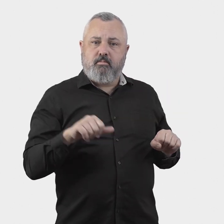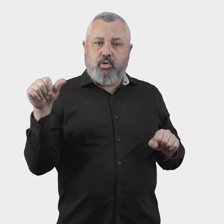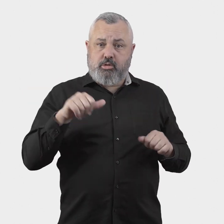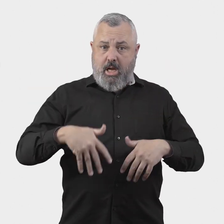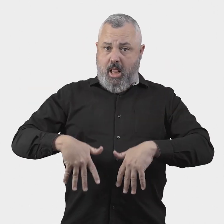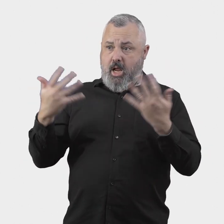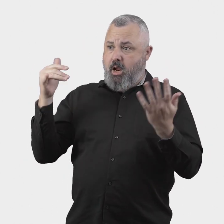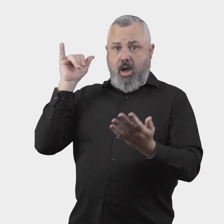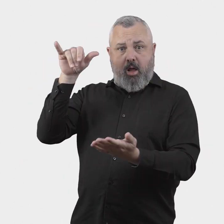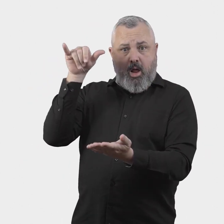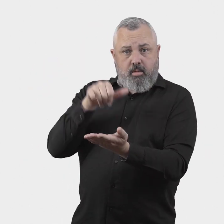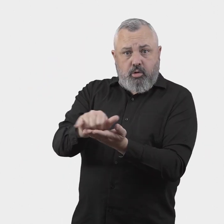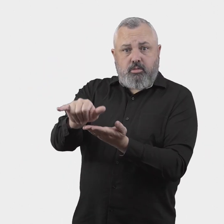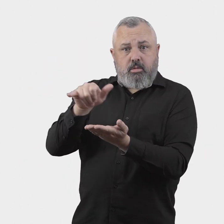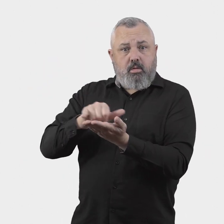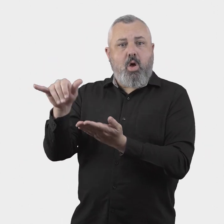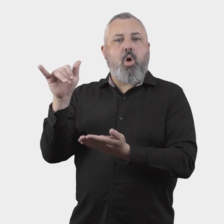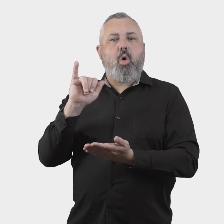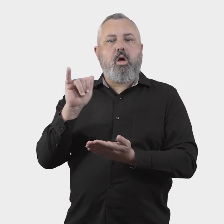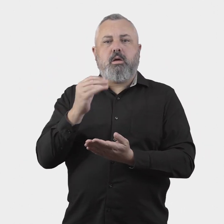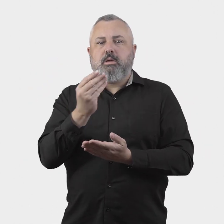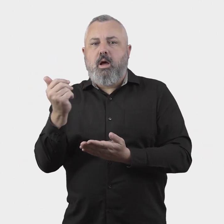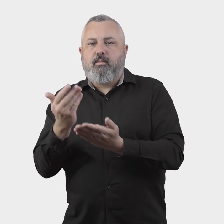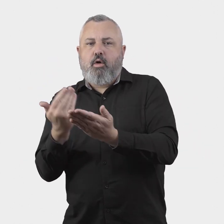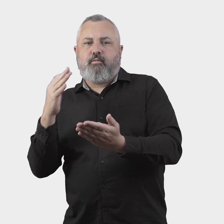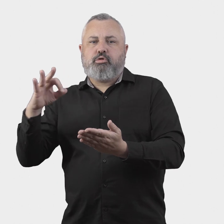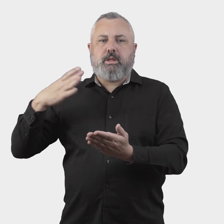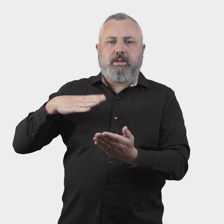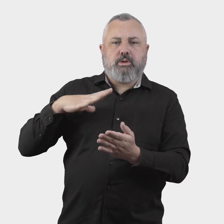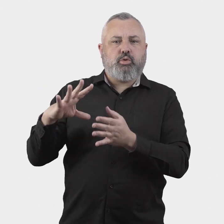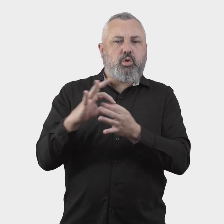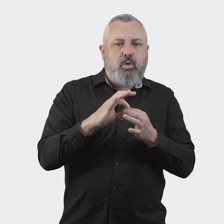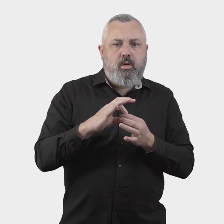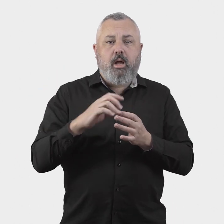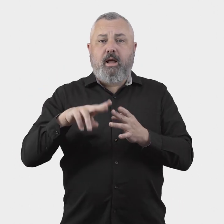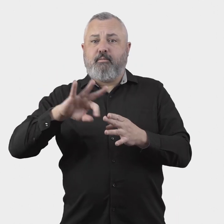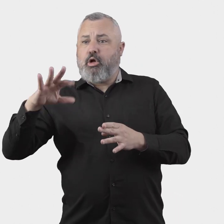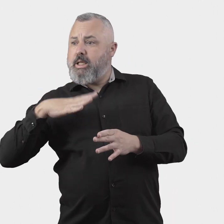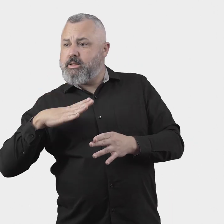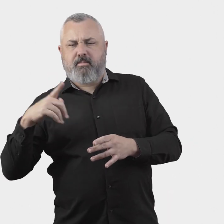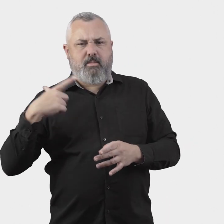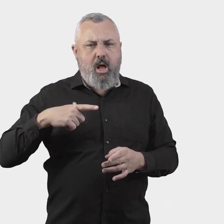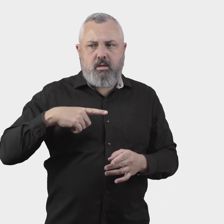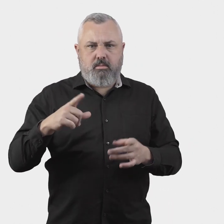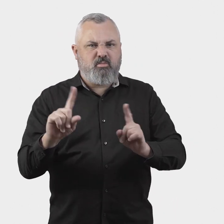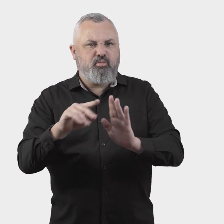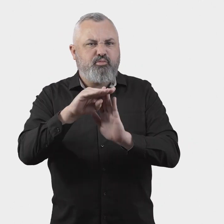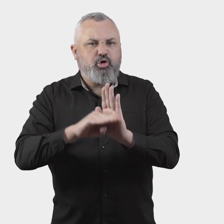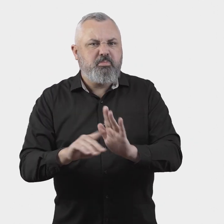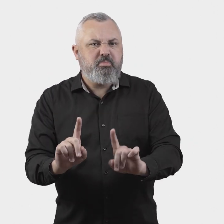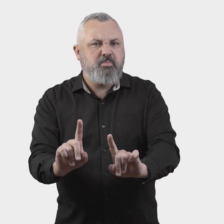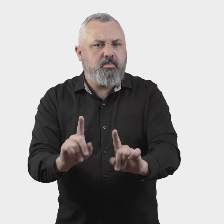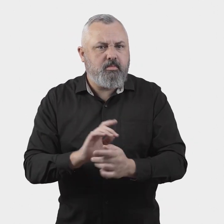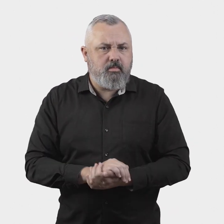Should there be any exemptions and, if so, on what grounds?